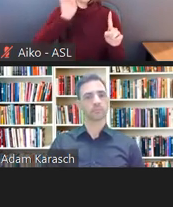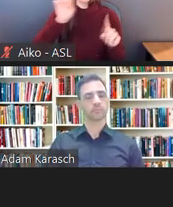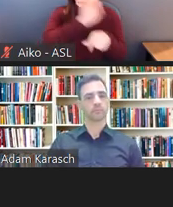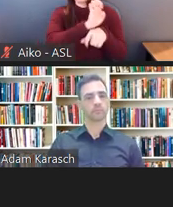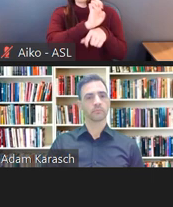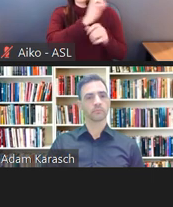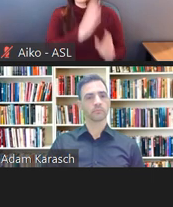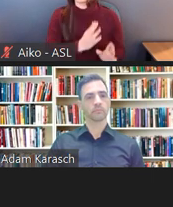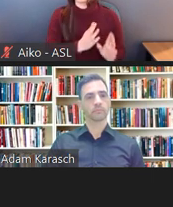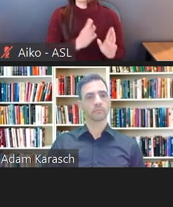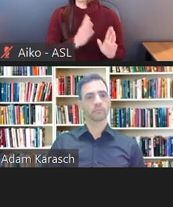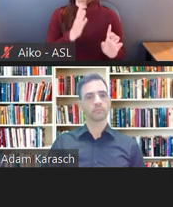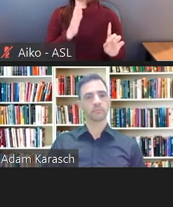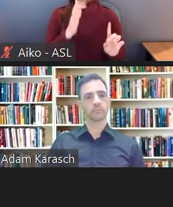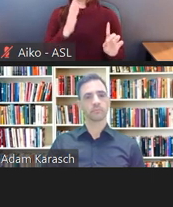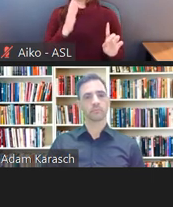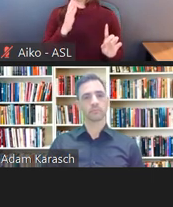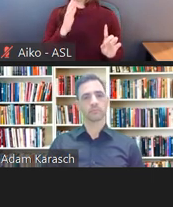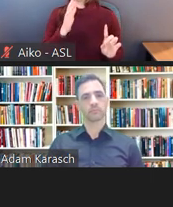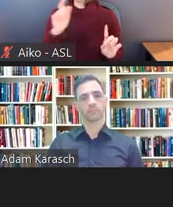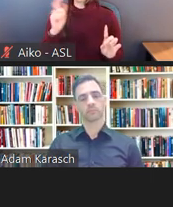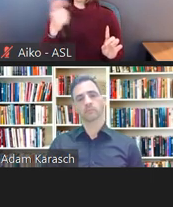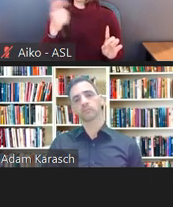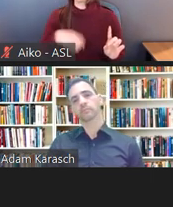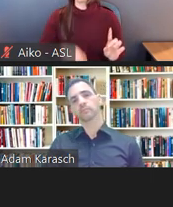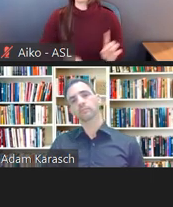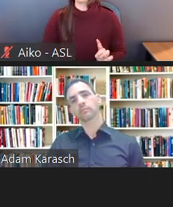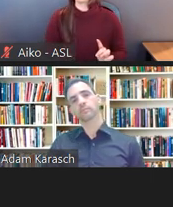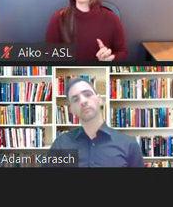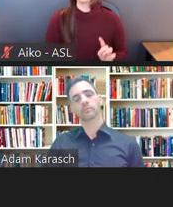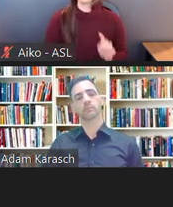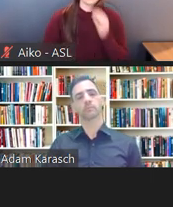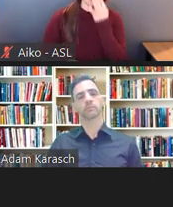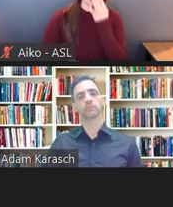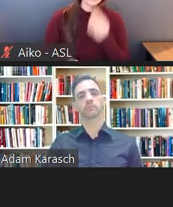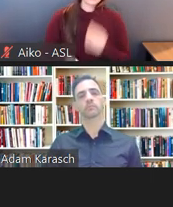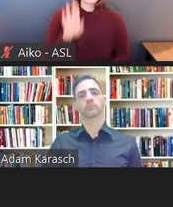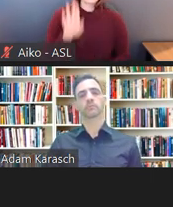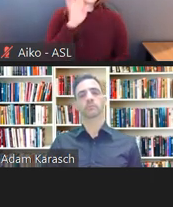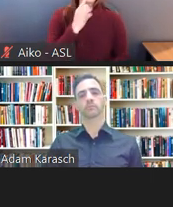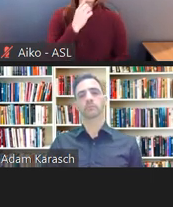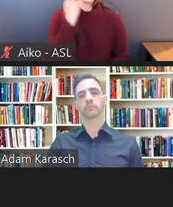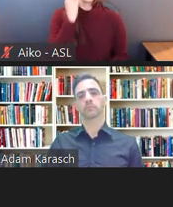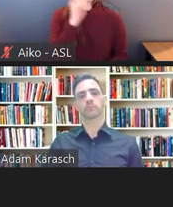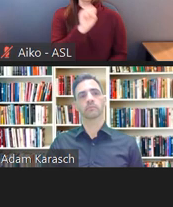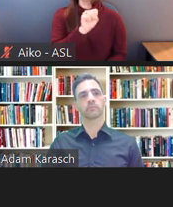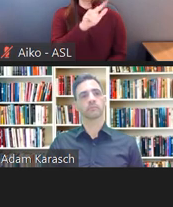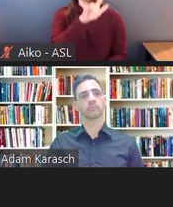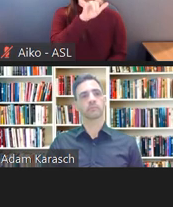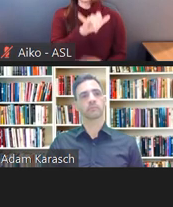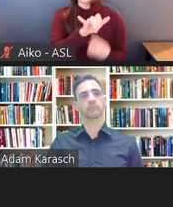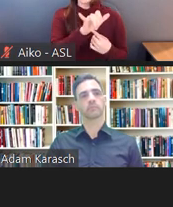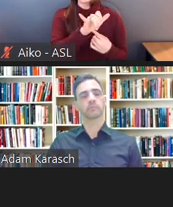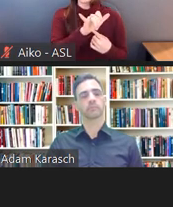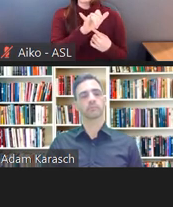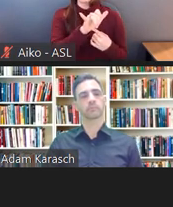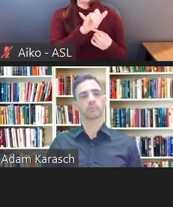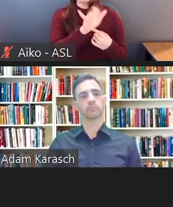They say if we change the work schedule for Sally because of her disability, that means that the other three